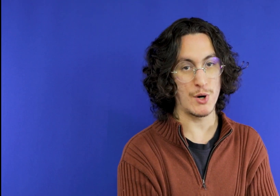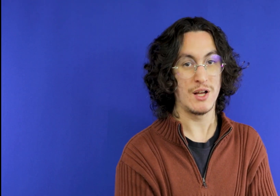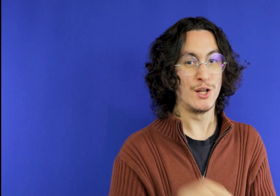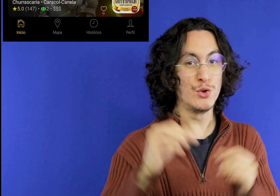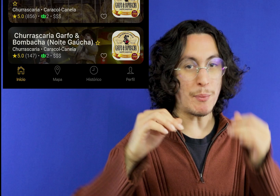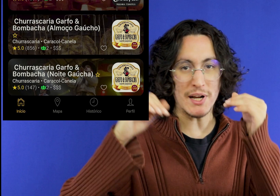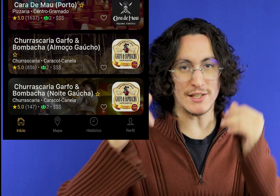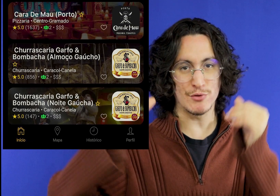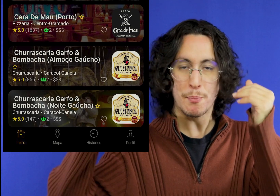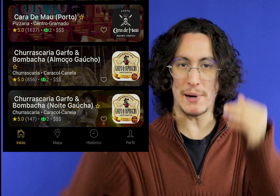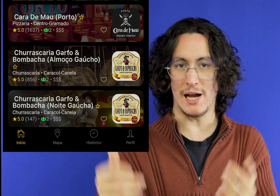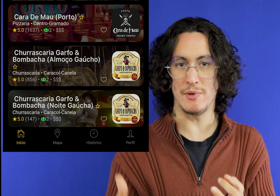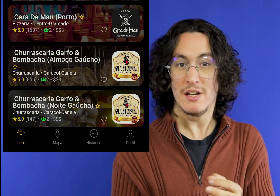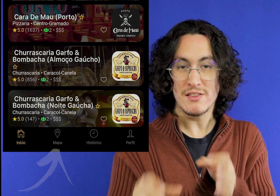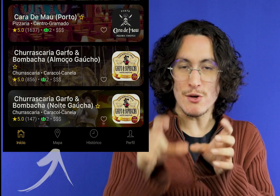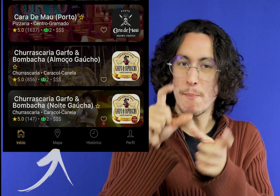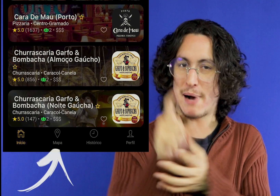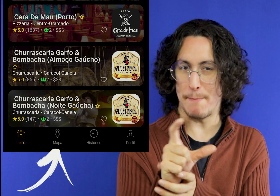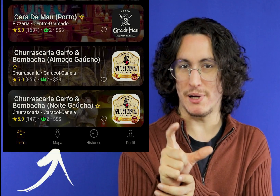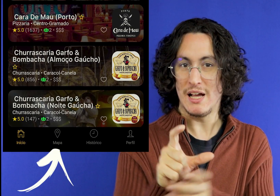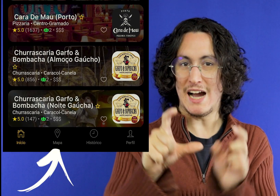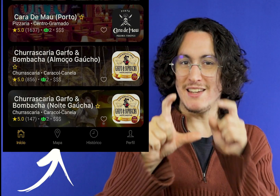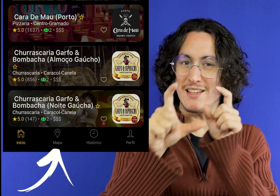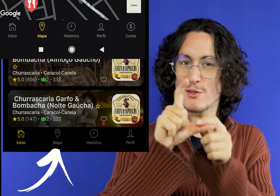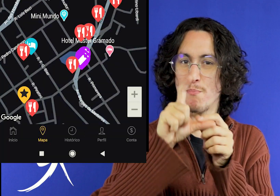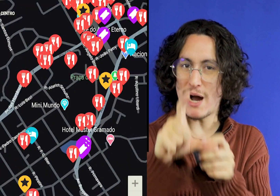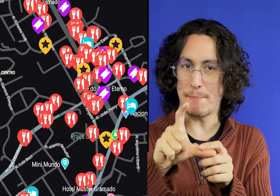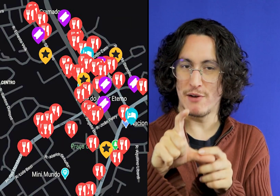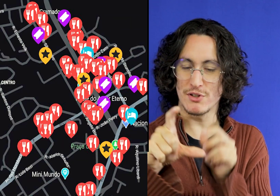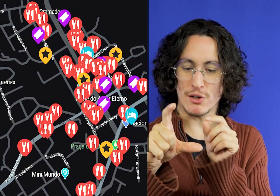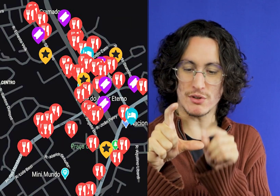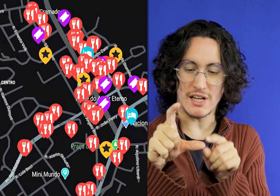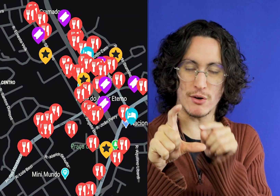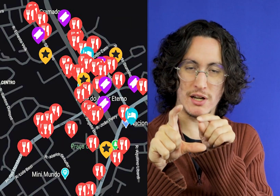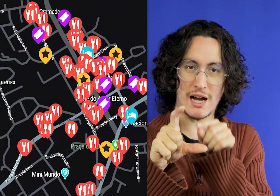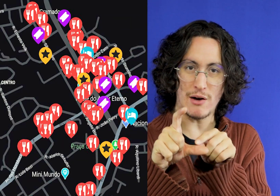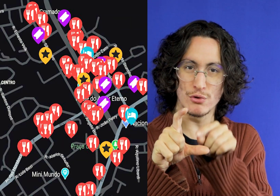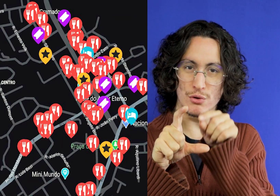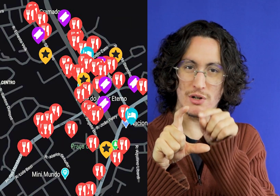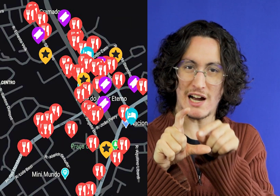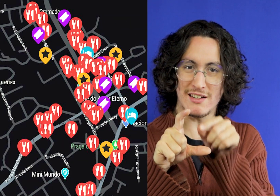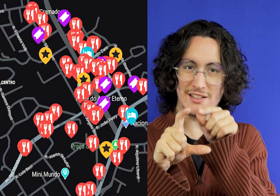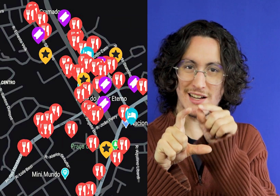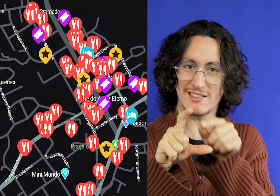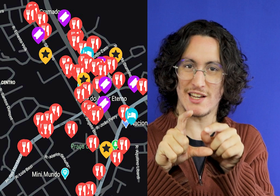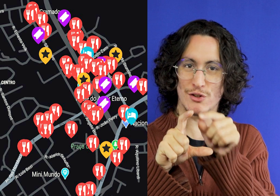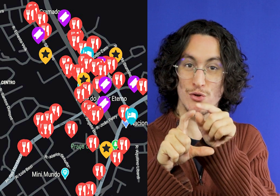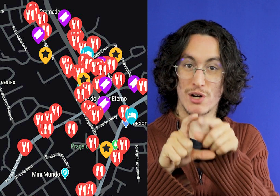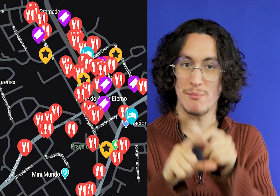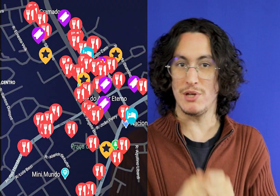the good part in the application Prime has a map there on that map you can look at places that